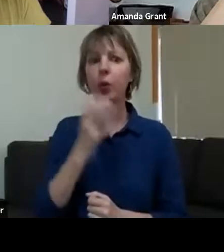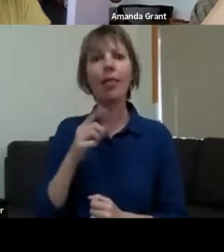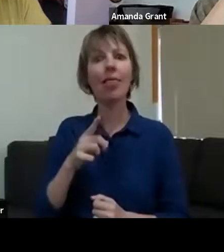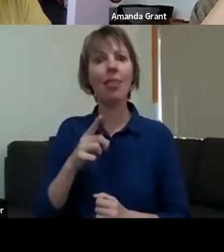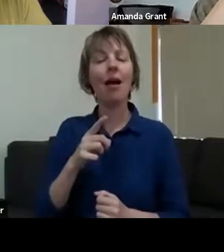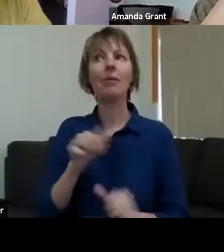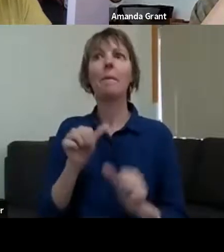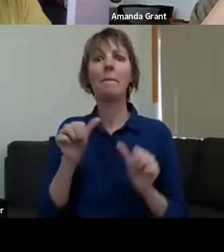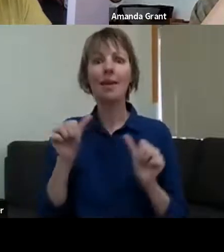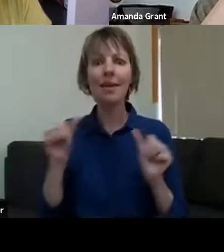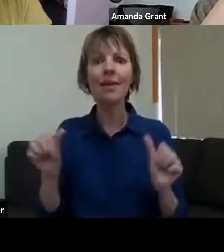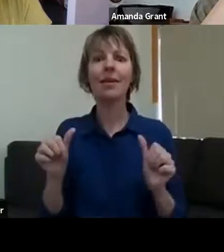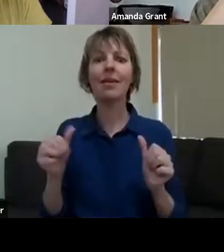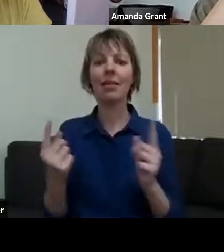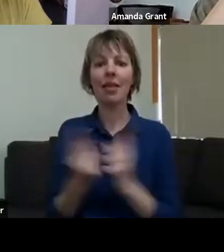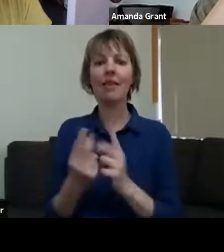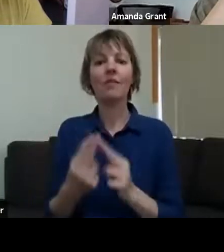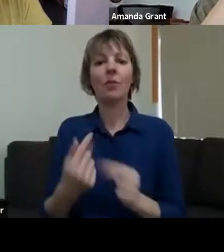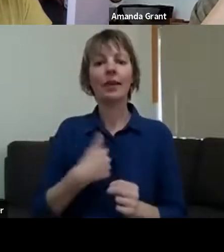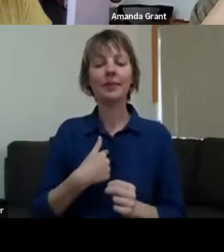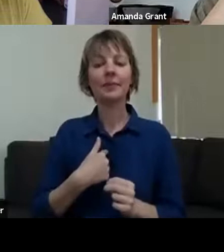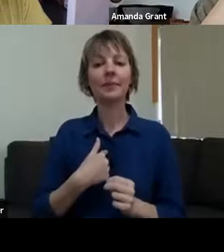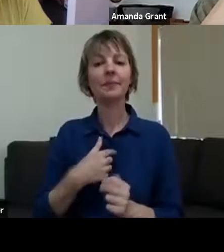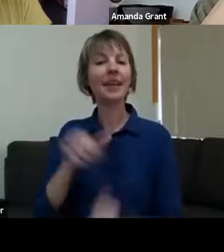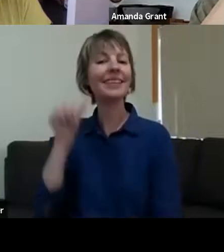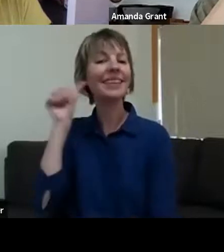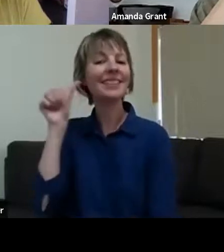spent a couple of hours in the bush next to the farm and just going